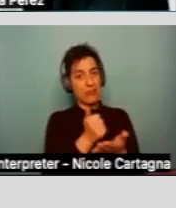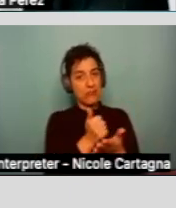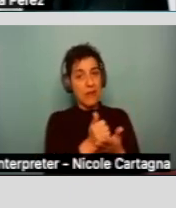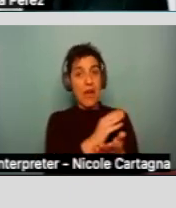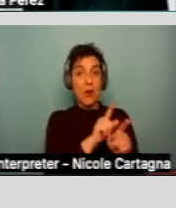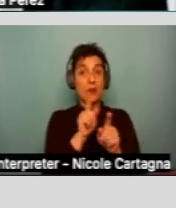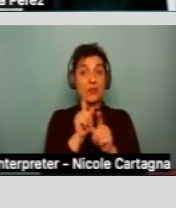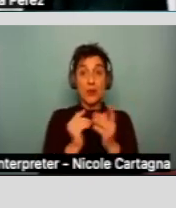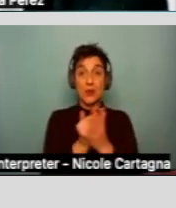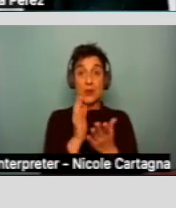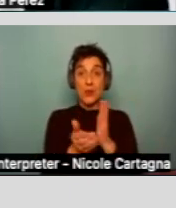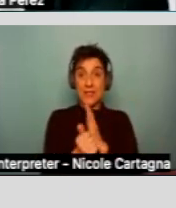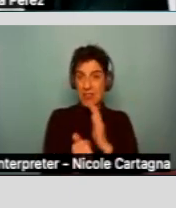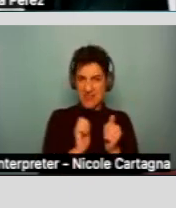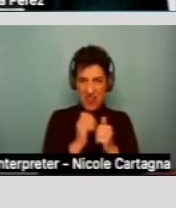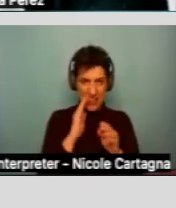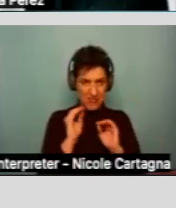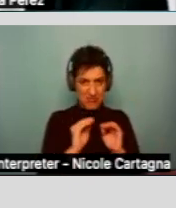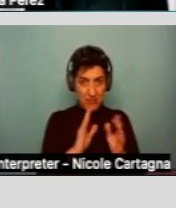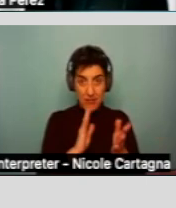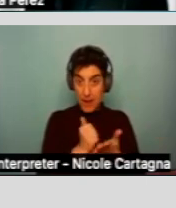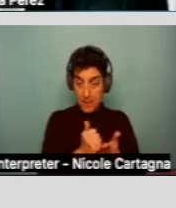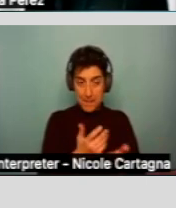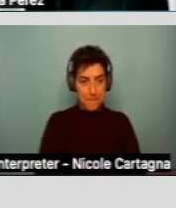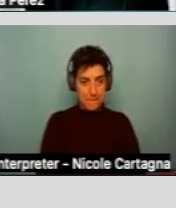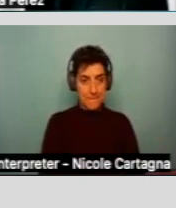Next slide, please.